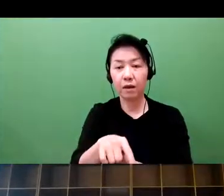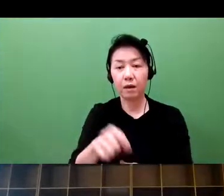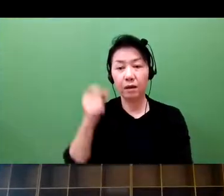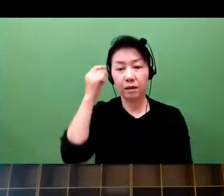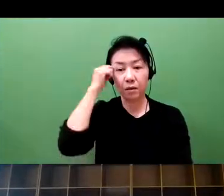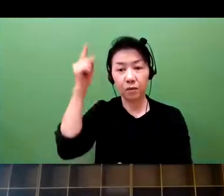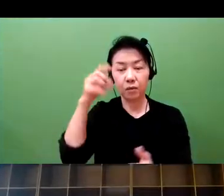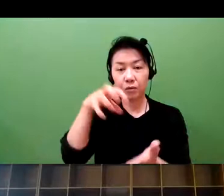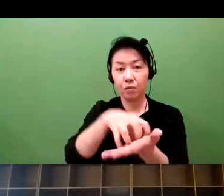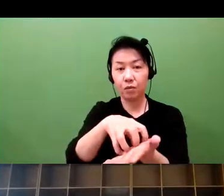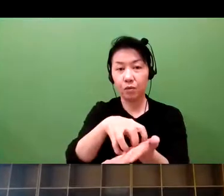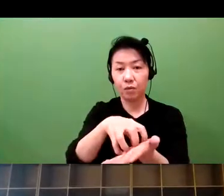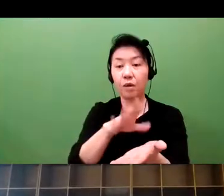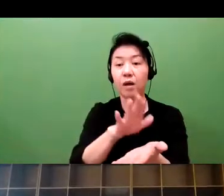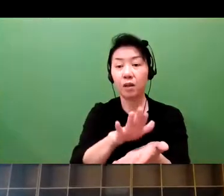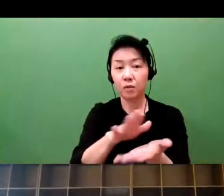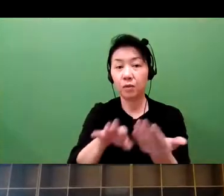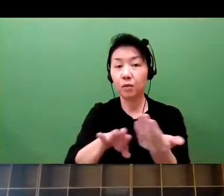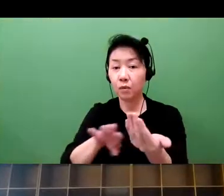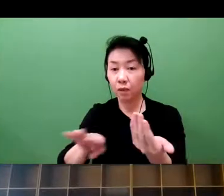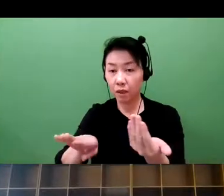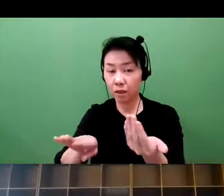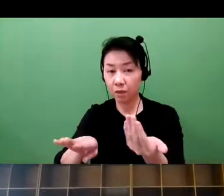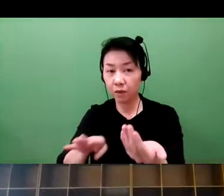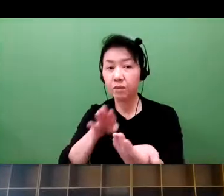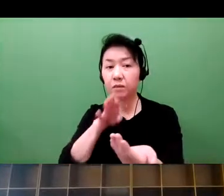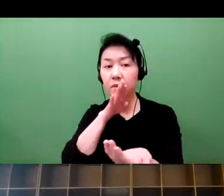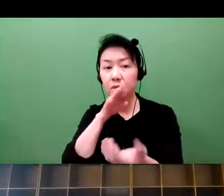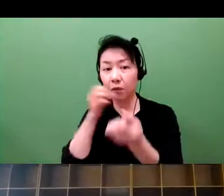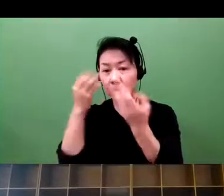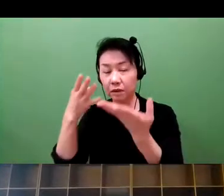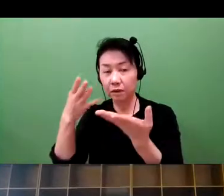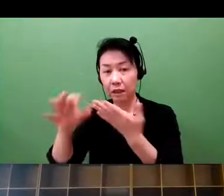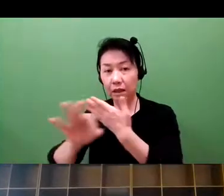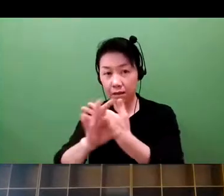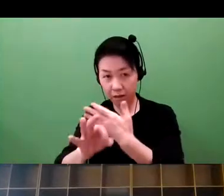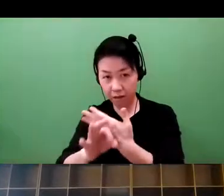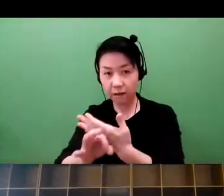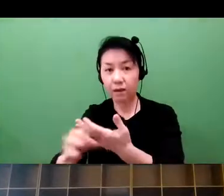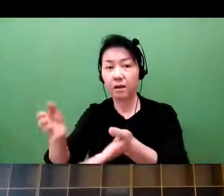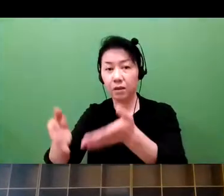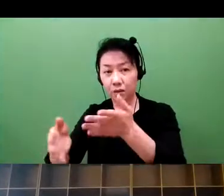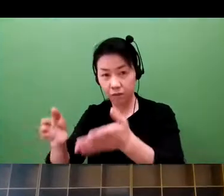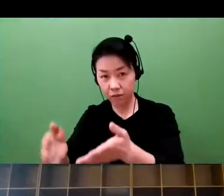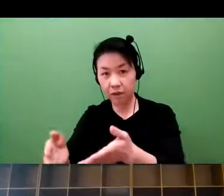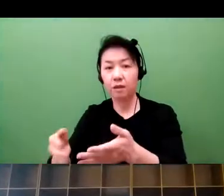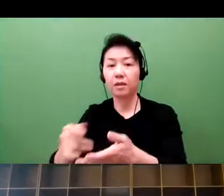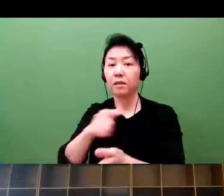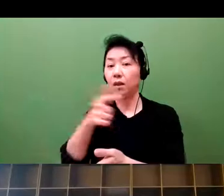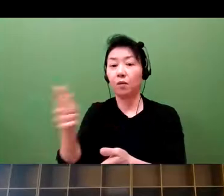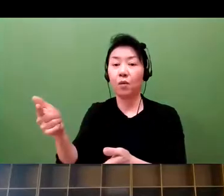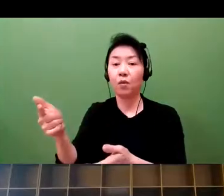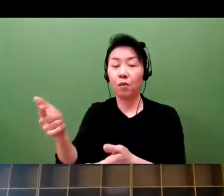would be most important. Other than that, we have utility models.